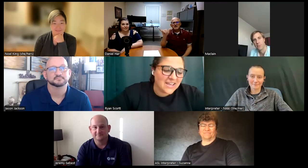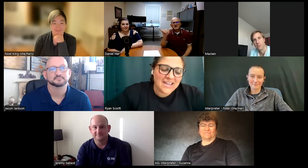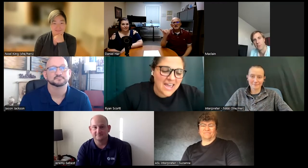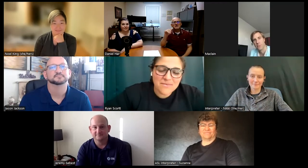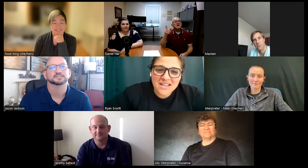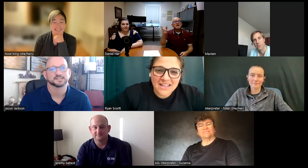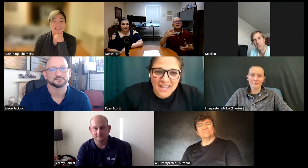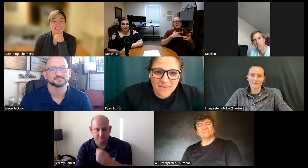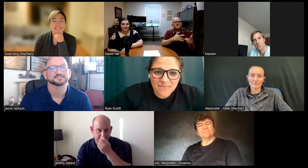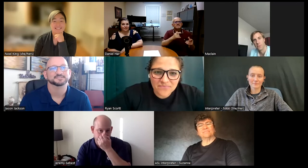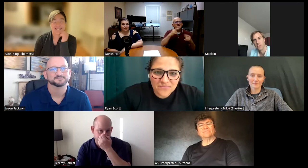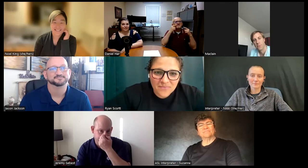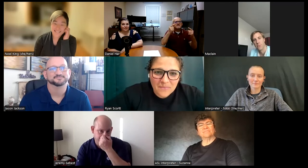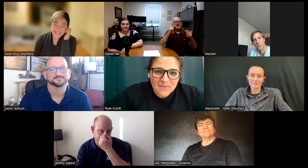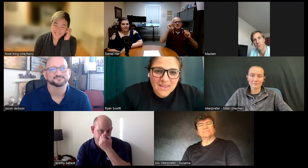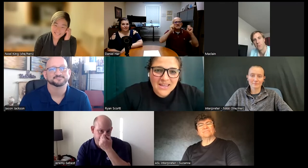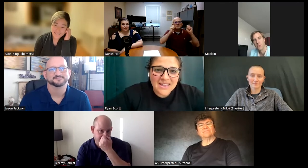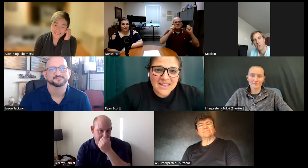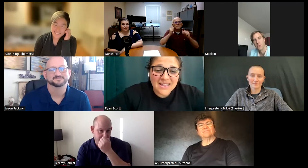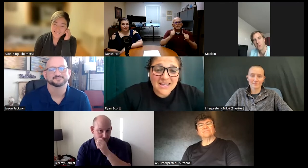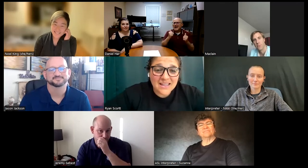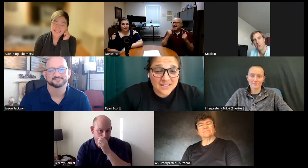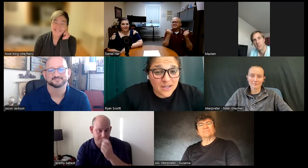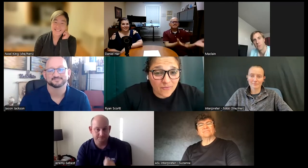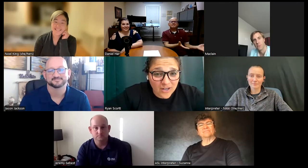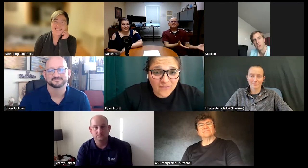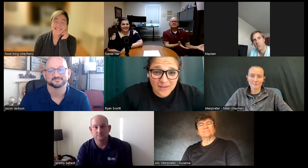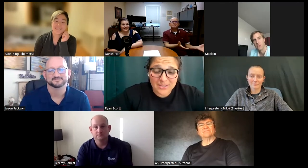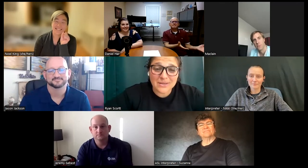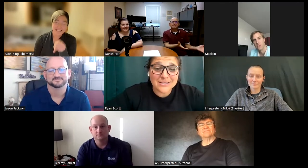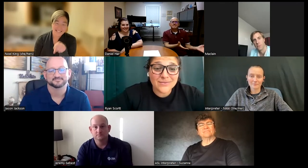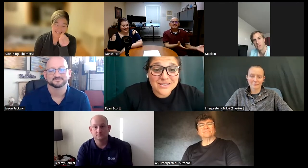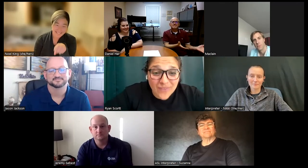Cami Lane he has become very famous because of his